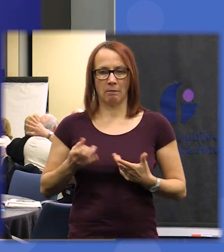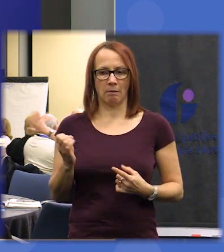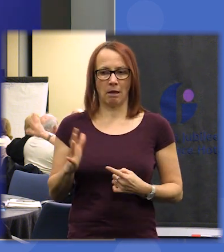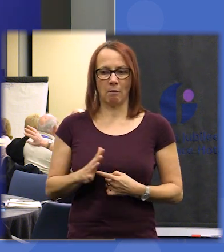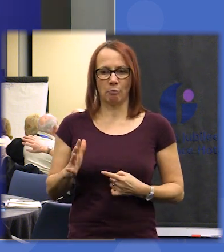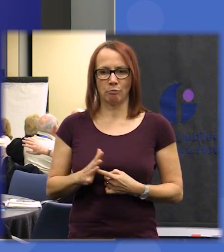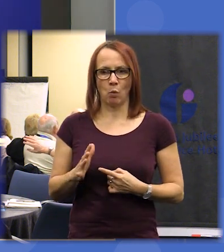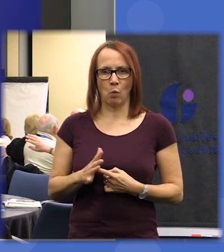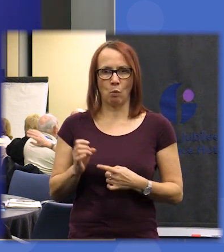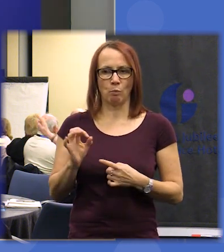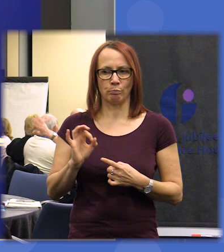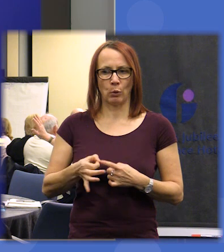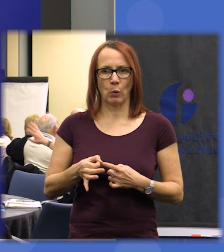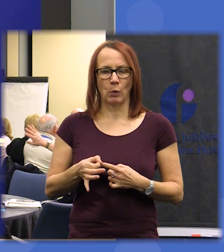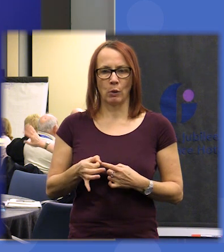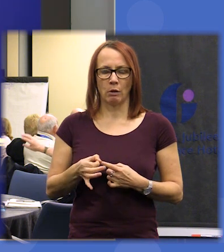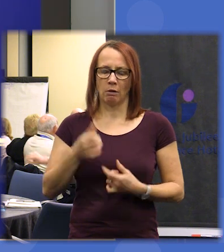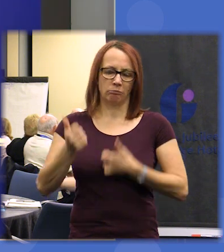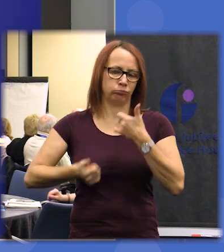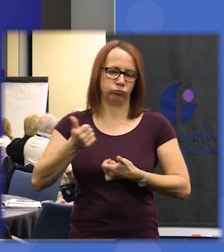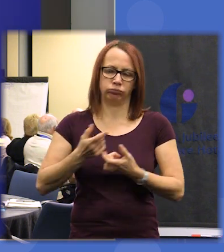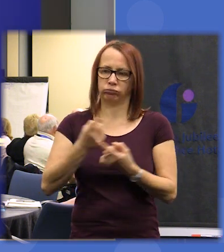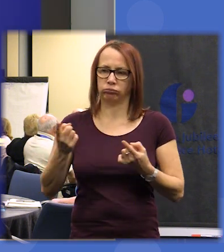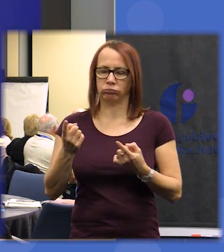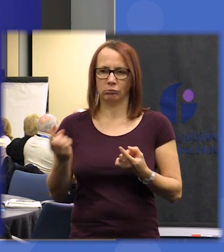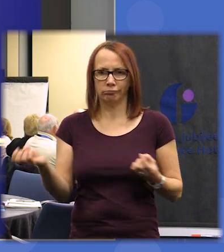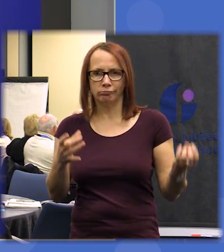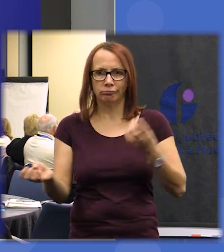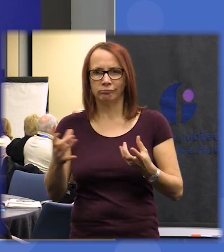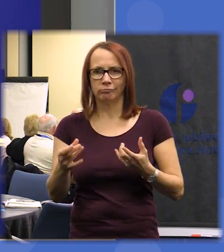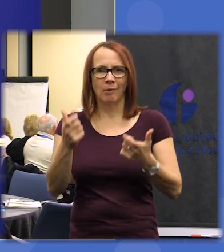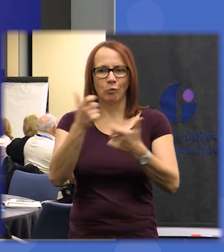I commend you for your input enthusiasm good humor and grace from